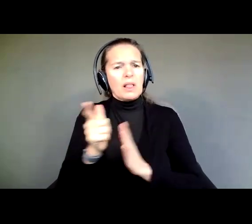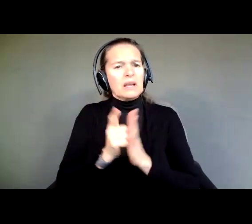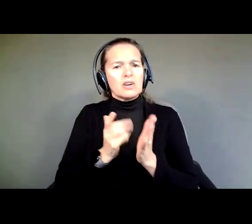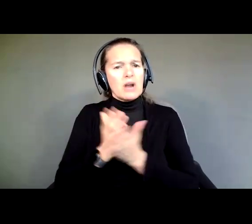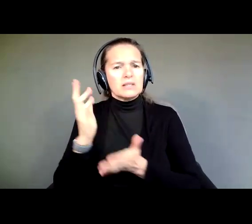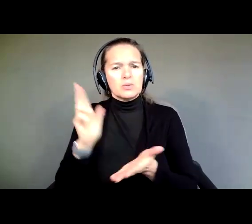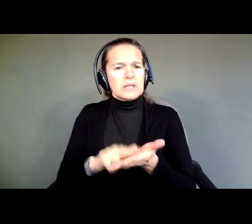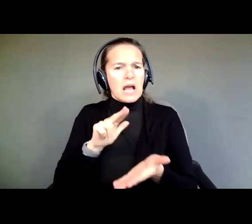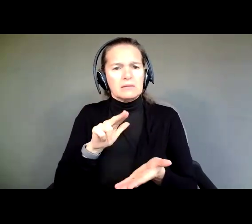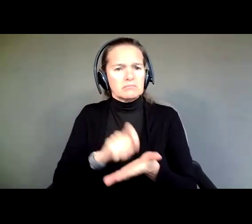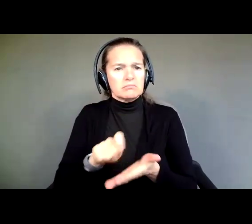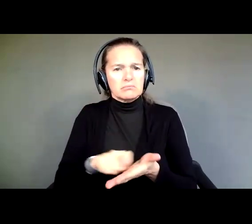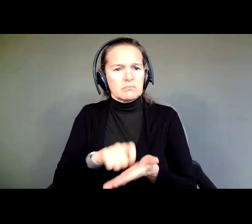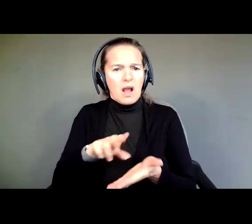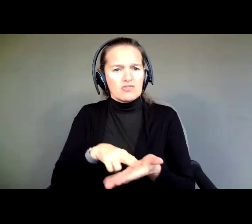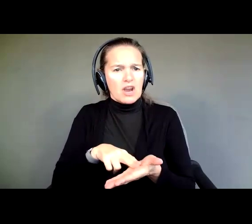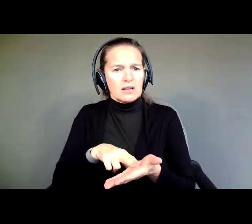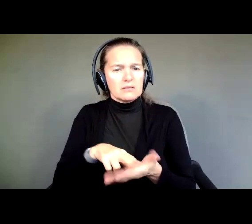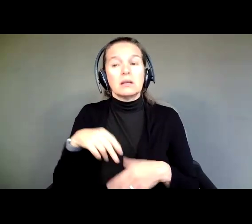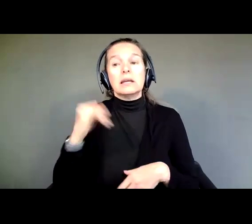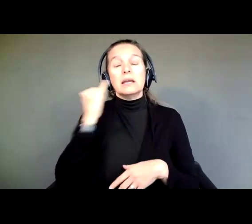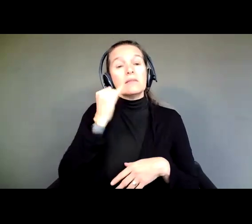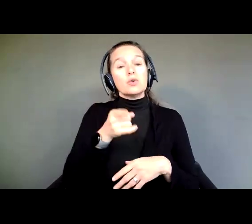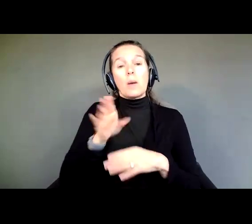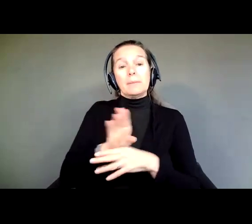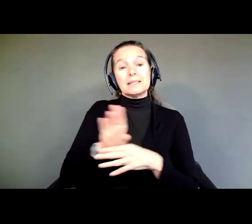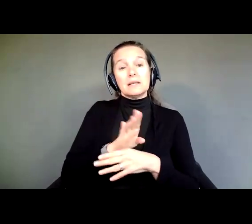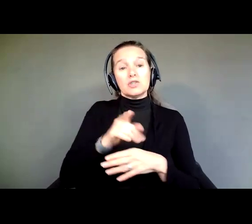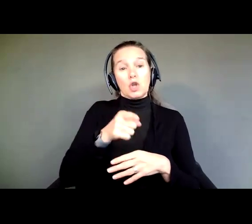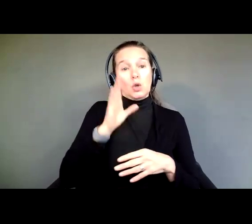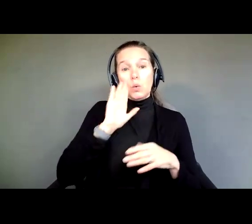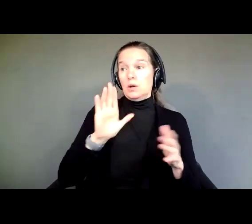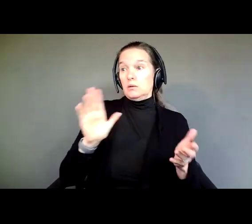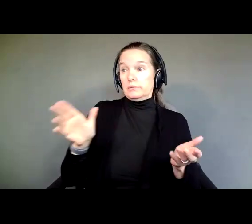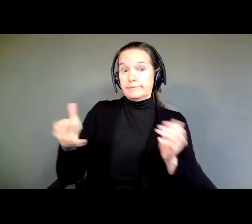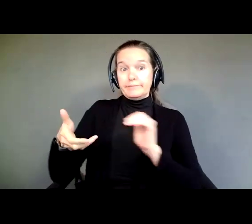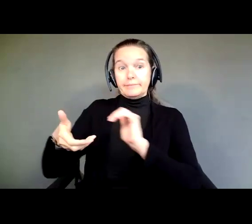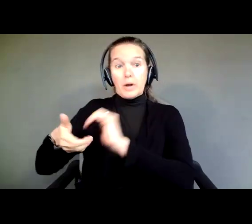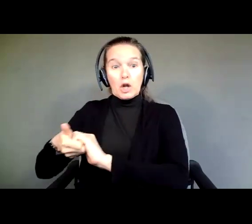If you were a business, would you enter into a partnership agreement with a company that